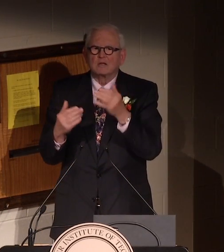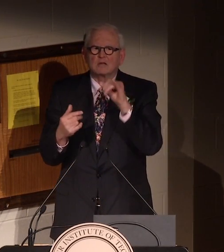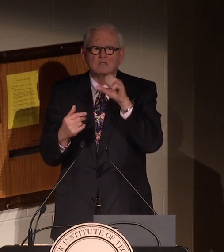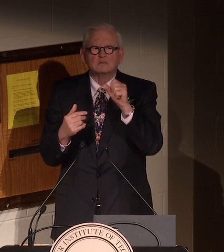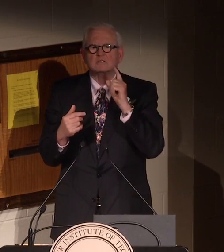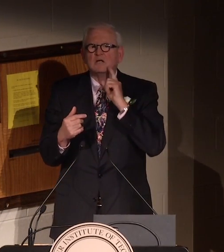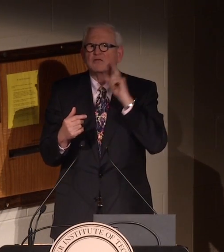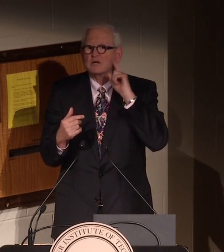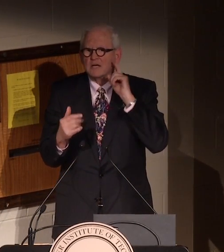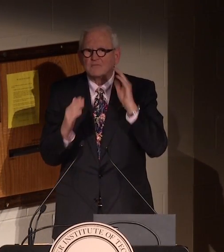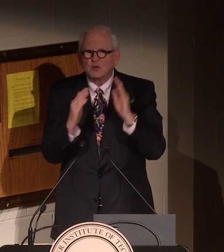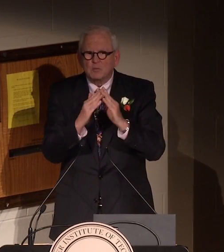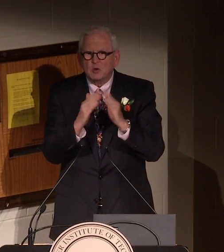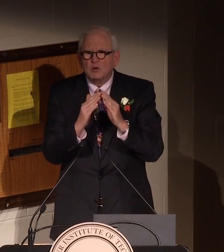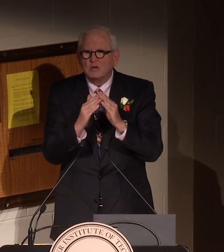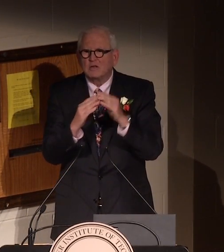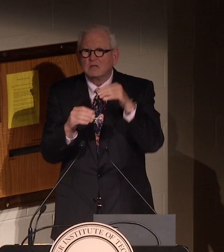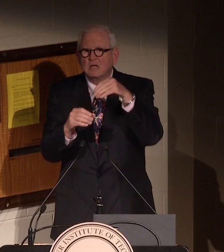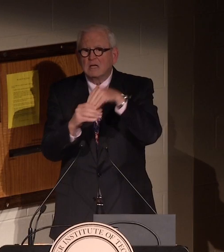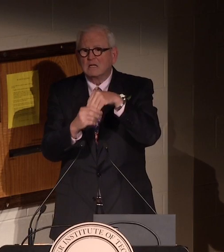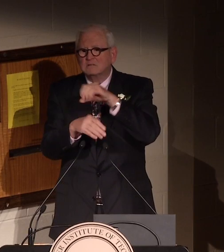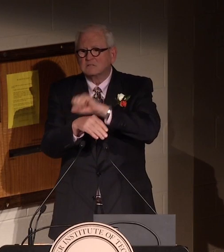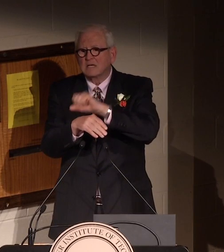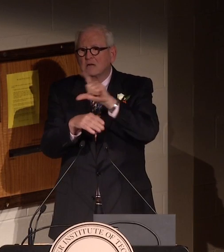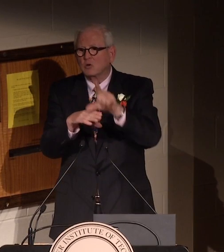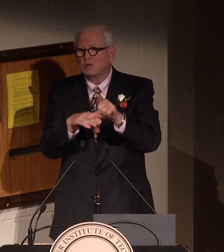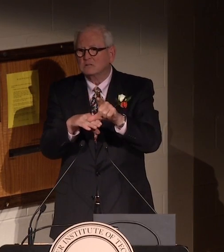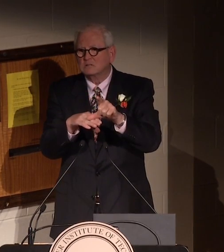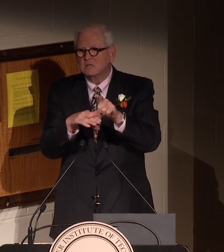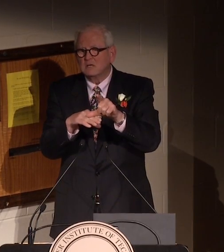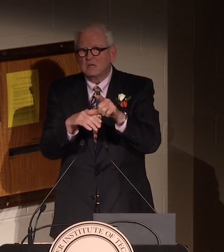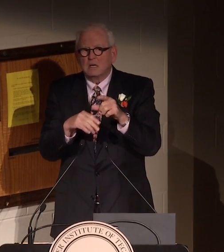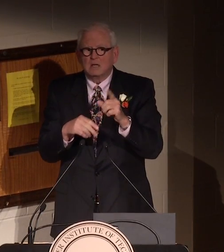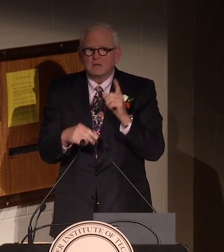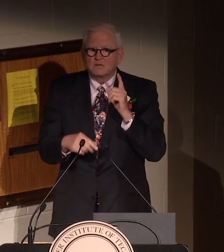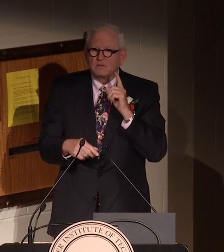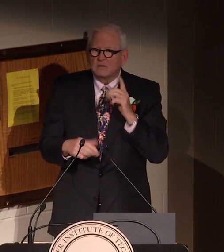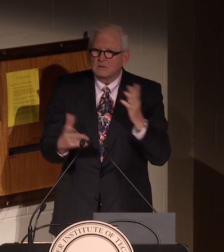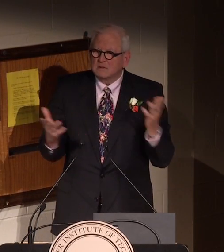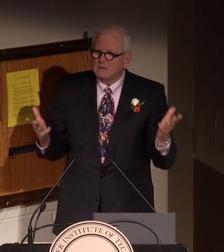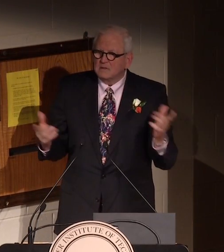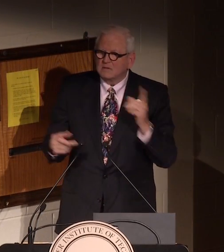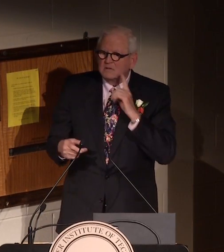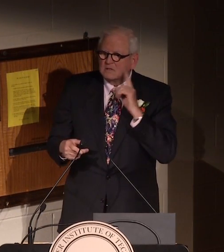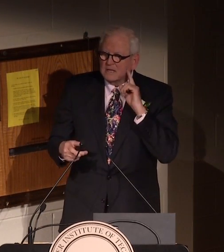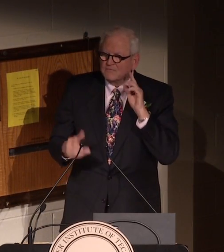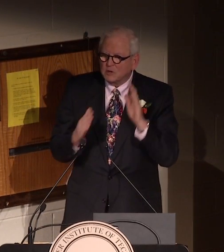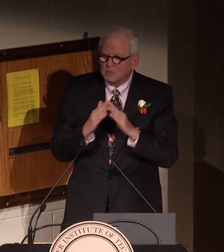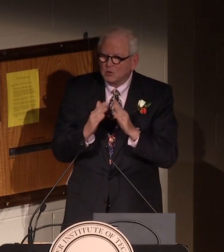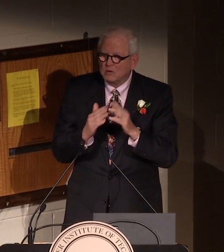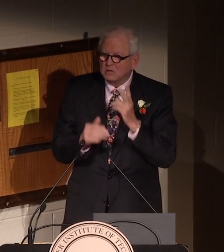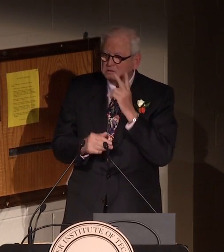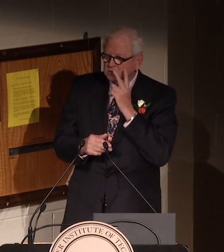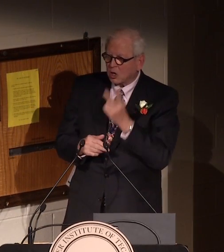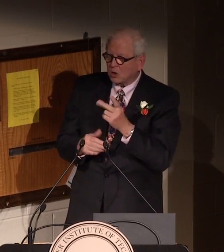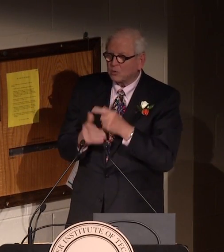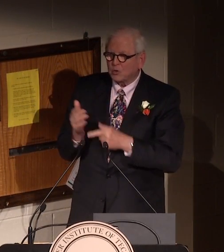Another group I'd like to thank is the deaf community located in St. Louis, Missouri.